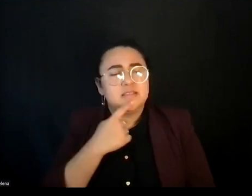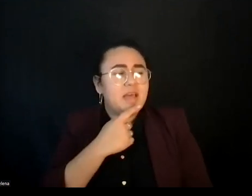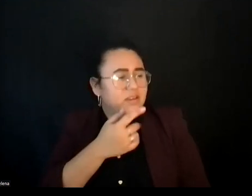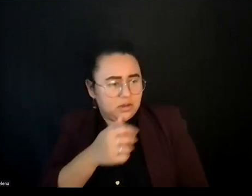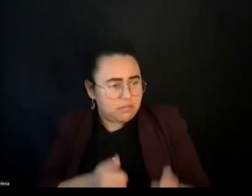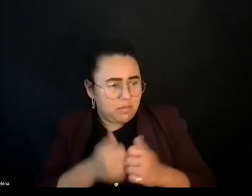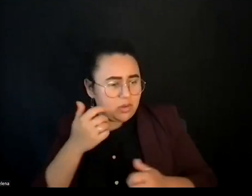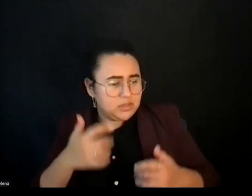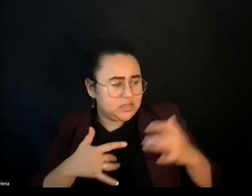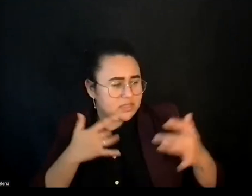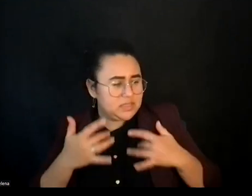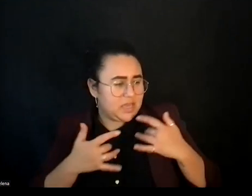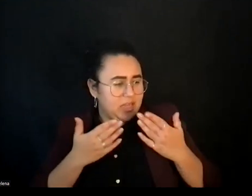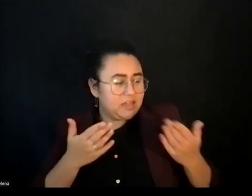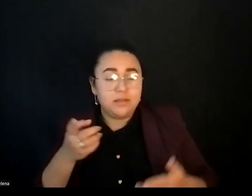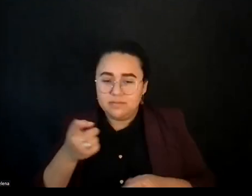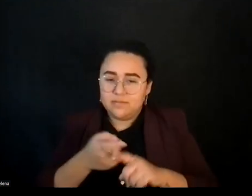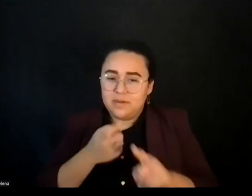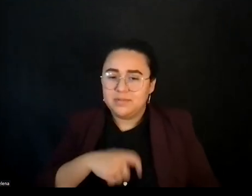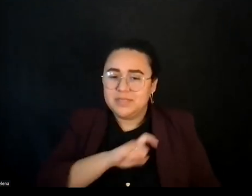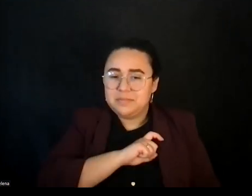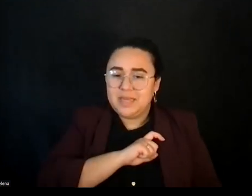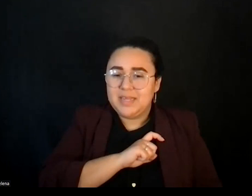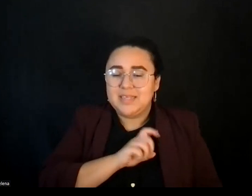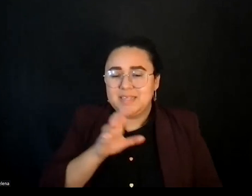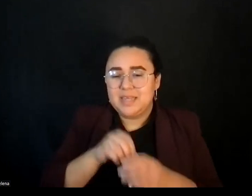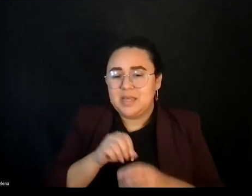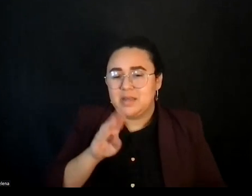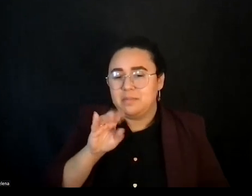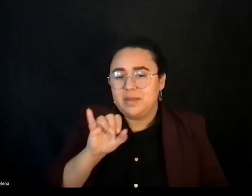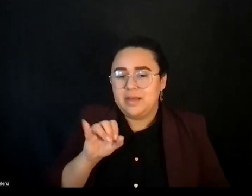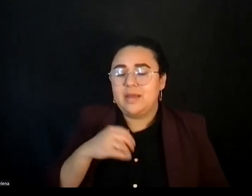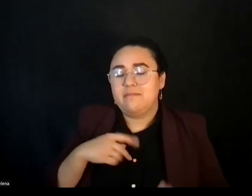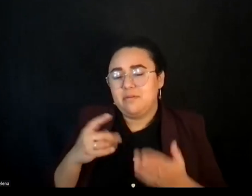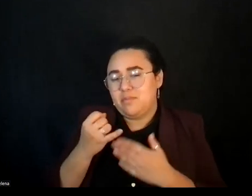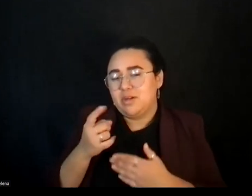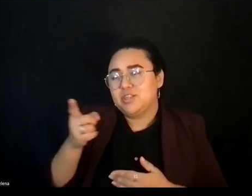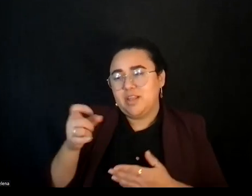It's actually someone from Spain who's Procopio. We have a project in Europe as well.